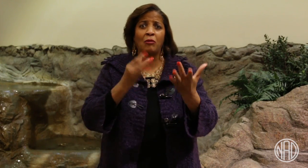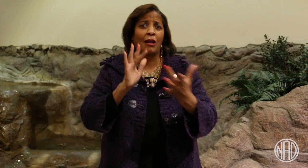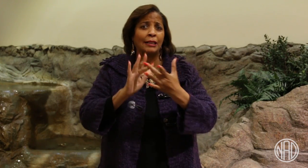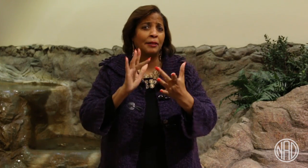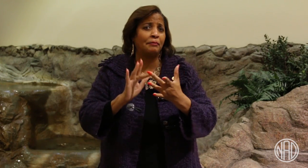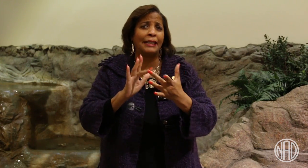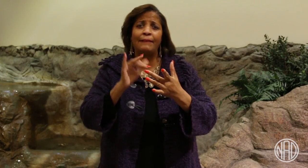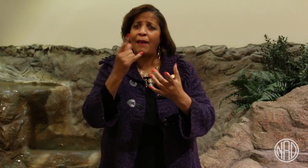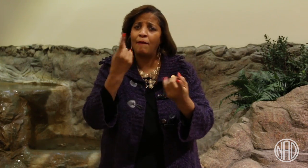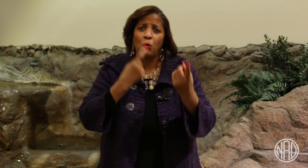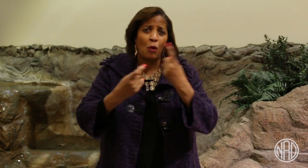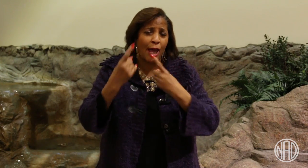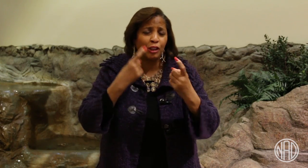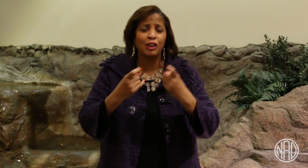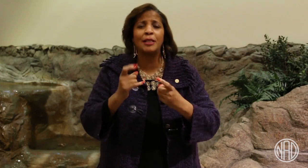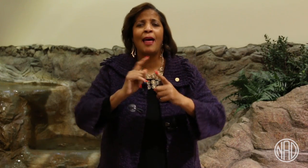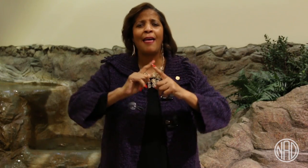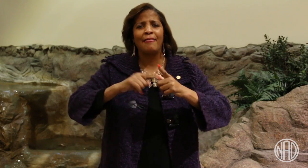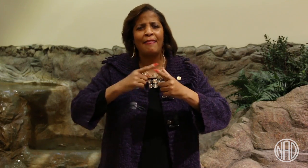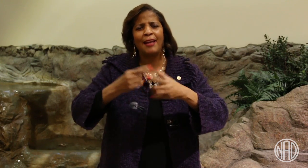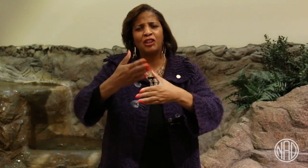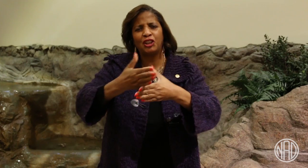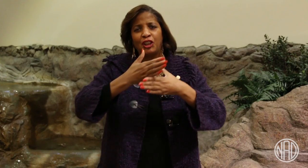Please reach out to me if you have any questions.